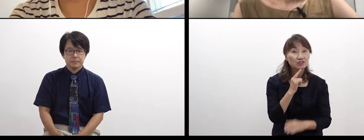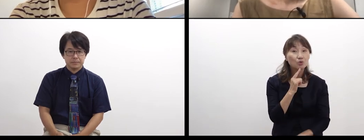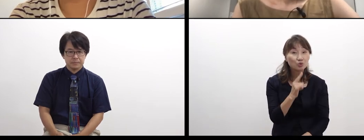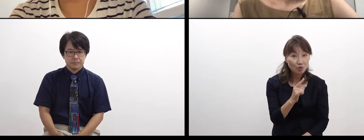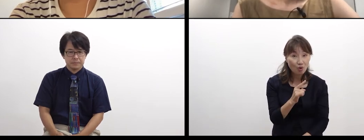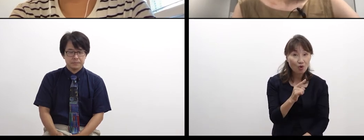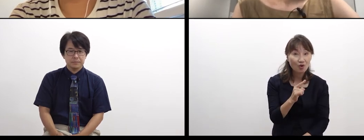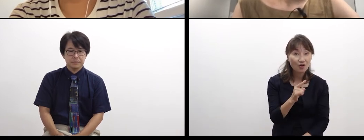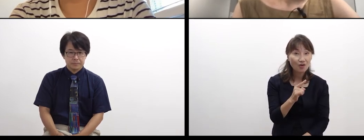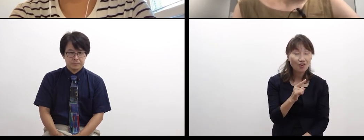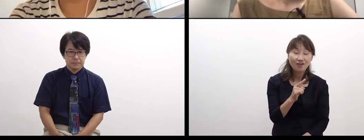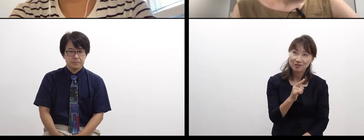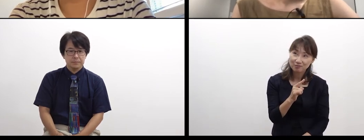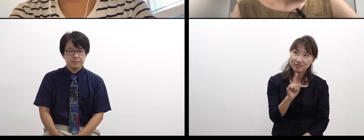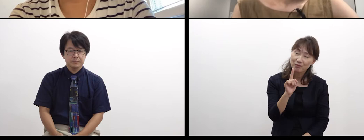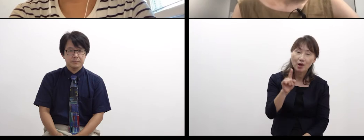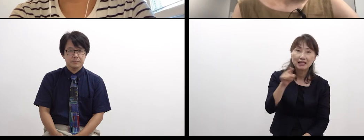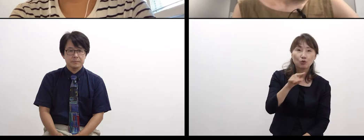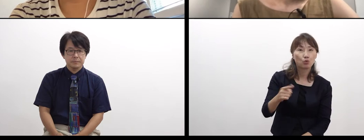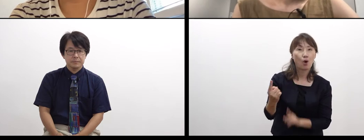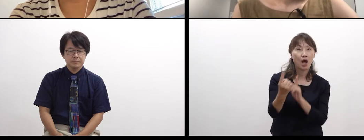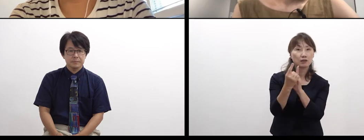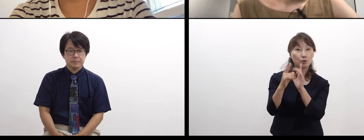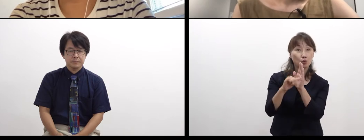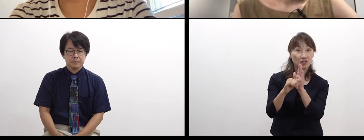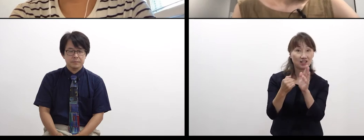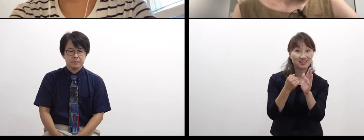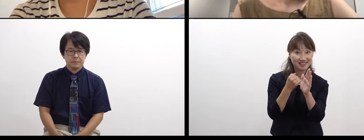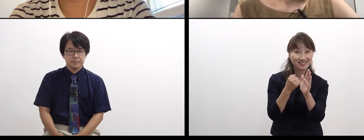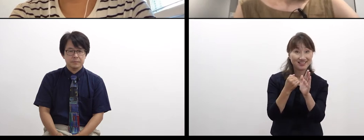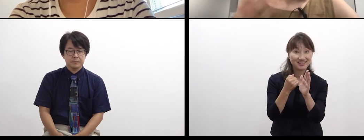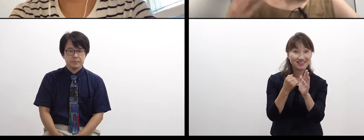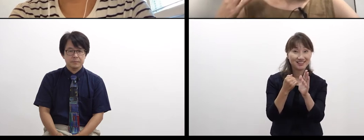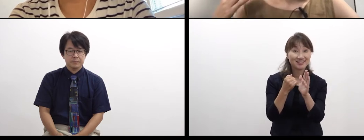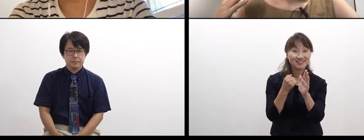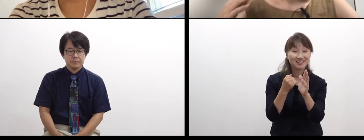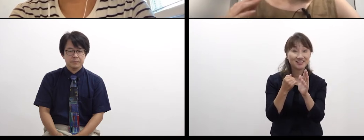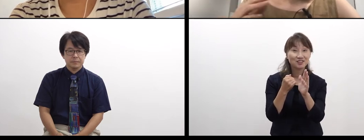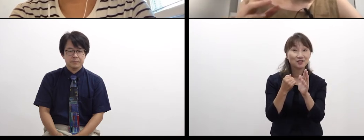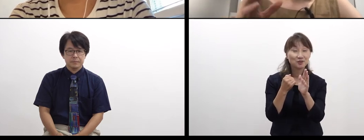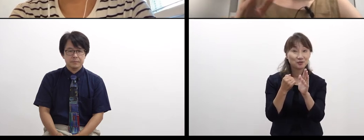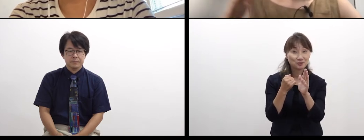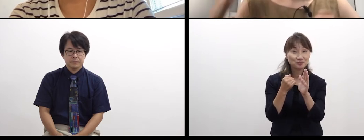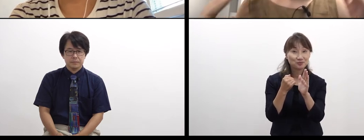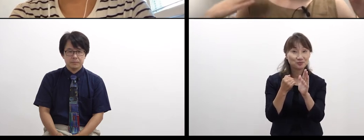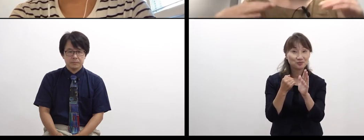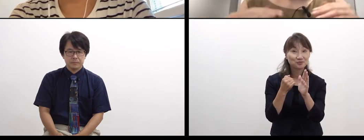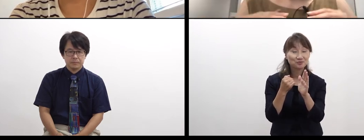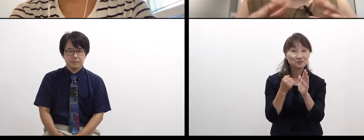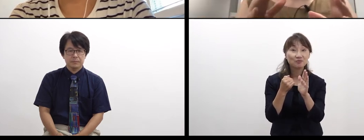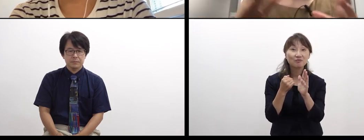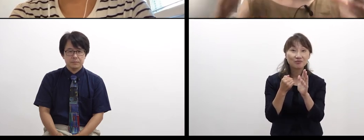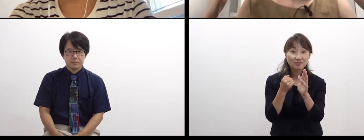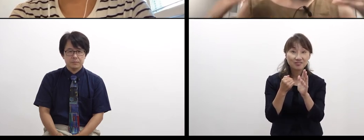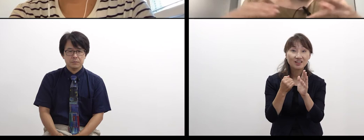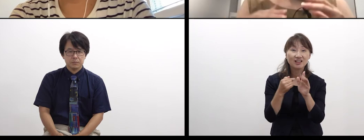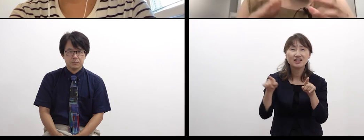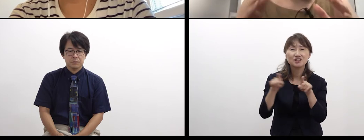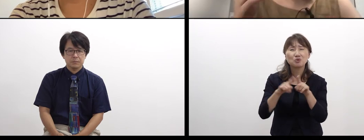I feel like playing with that person,